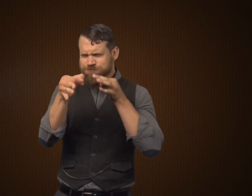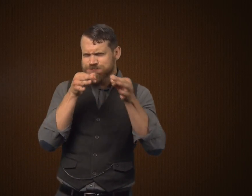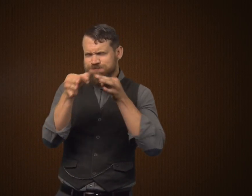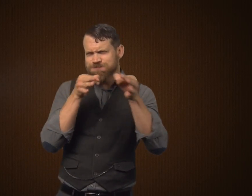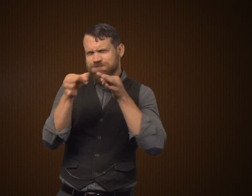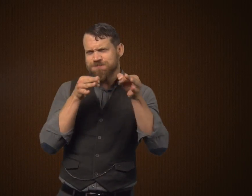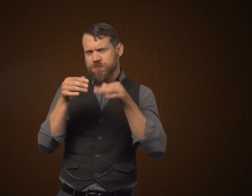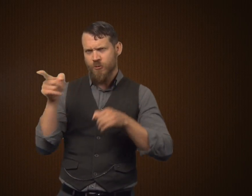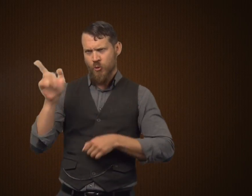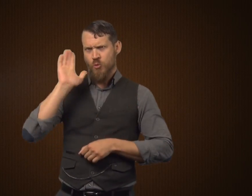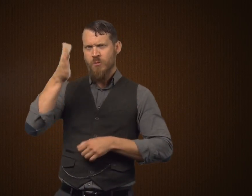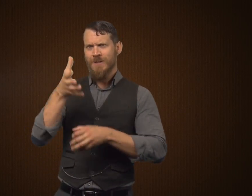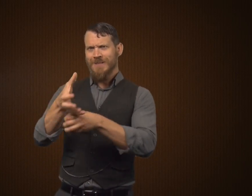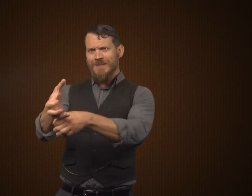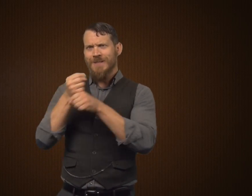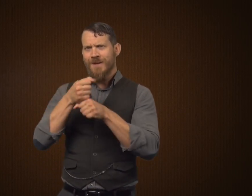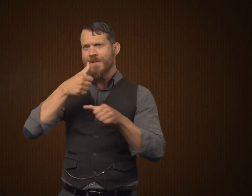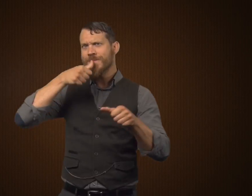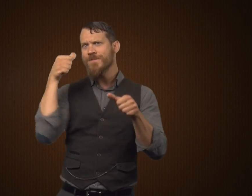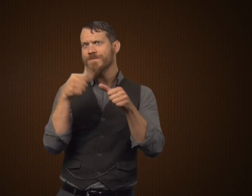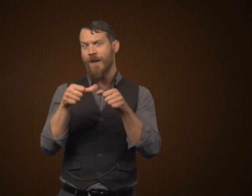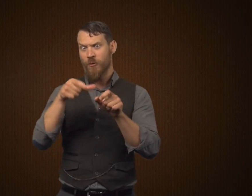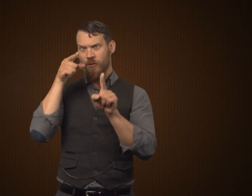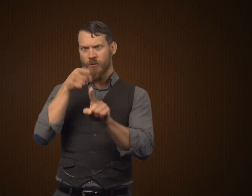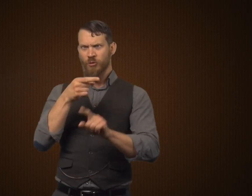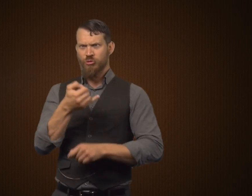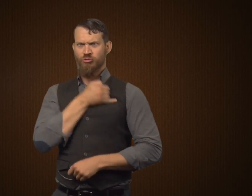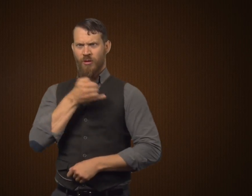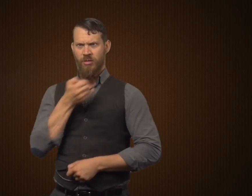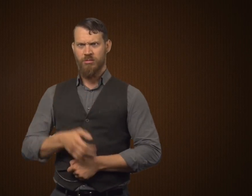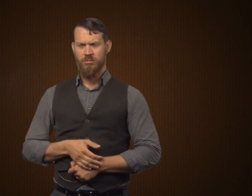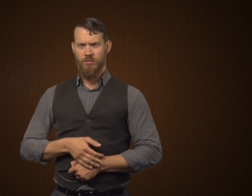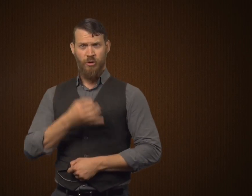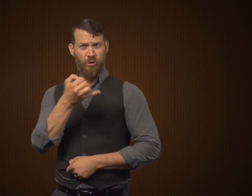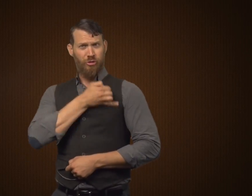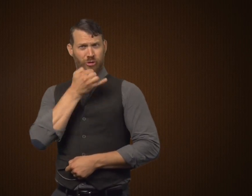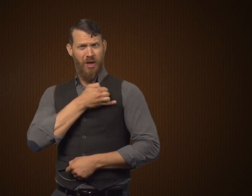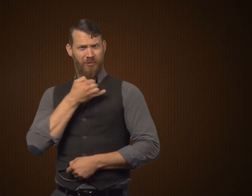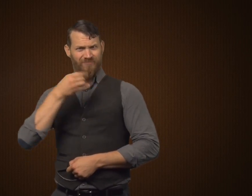Upon reading the letter of Dr. Lanyon, it said that he would receive a letter